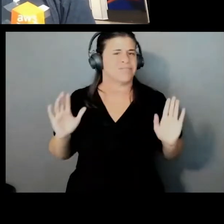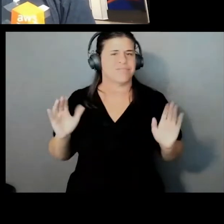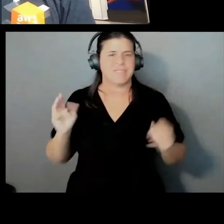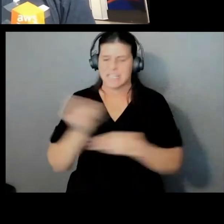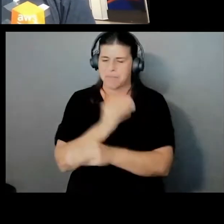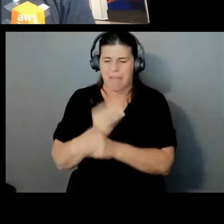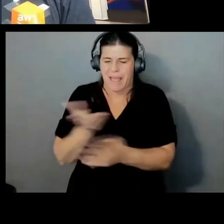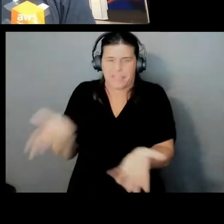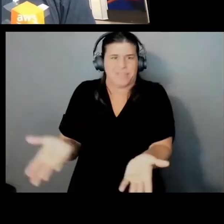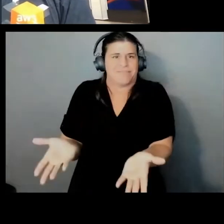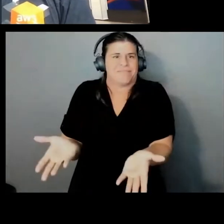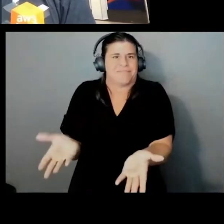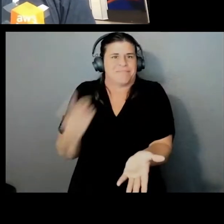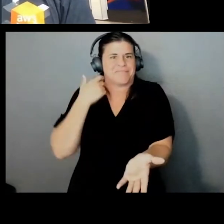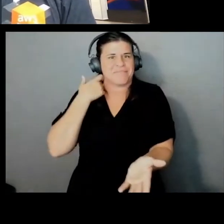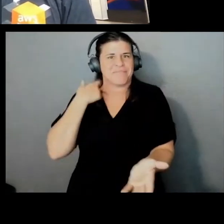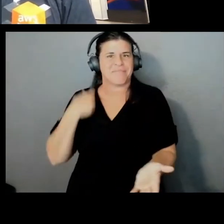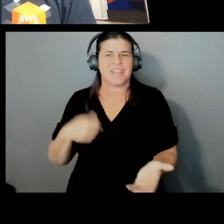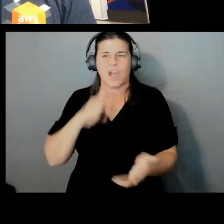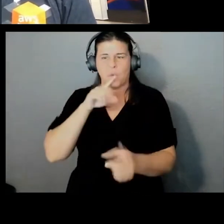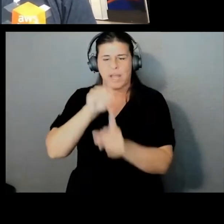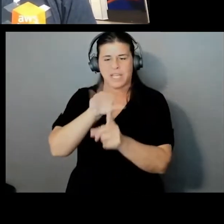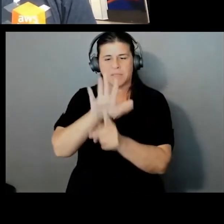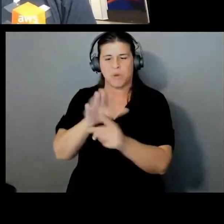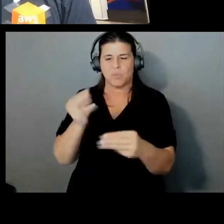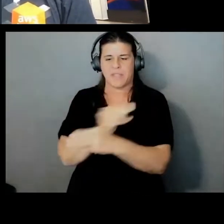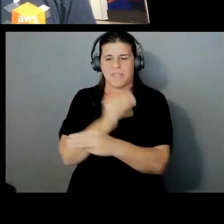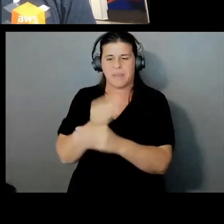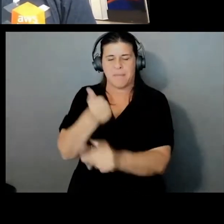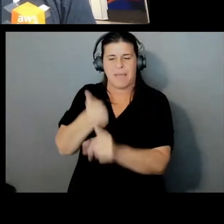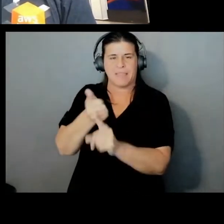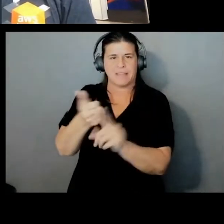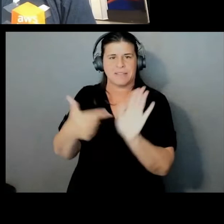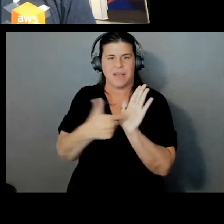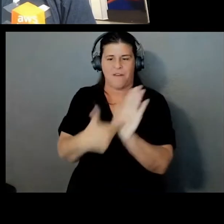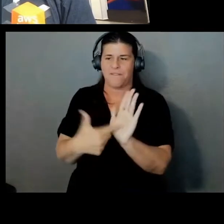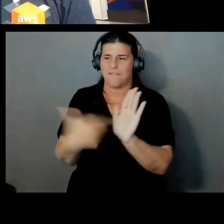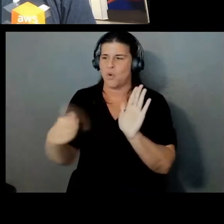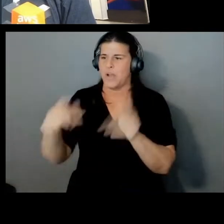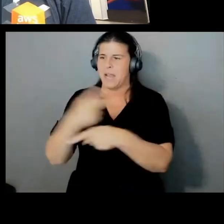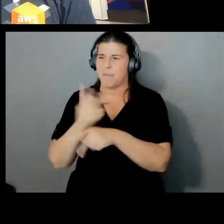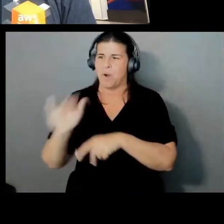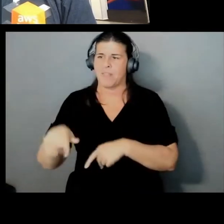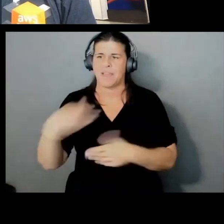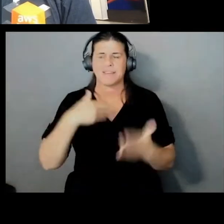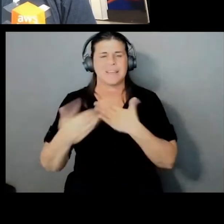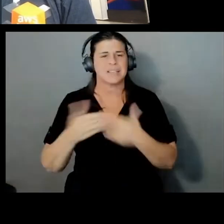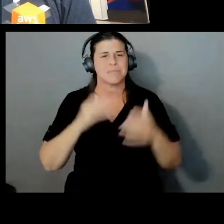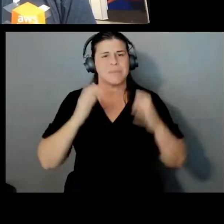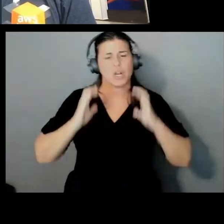I think exposing the math for any product like this, whether it's a consumer one or what we're doing at Wickr,